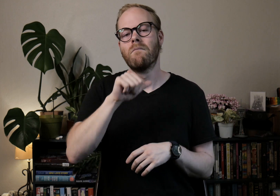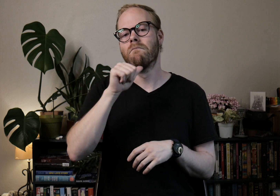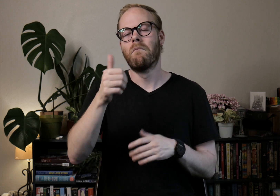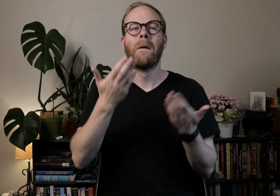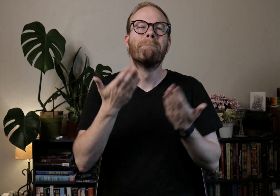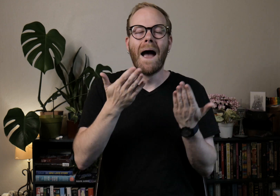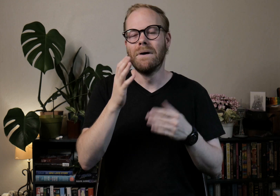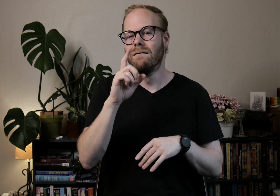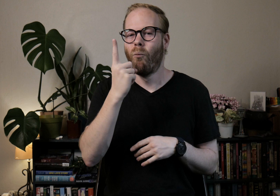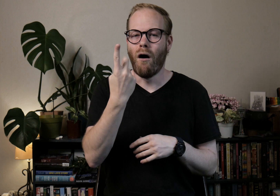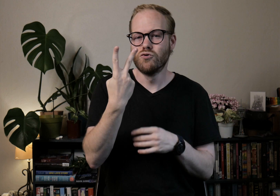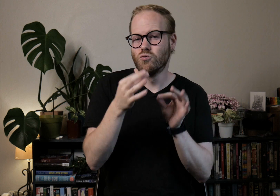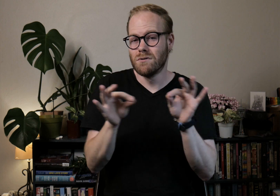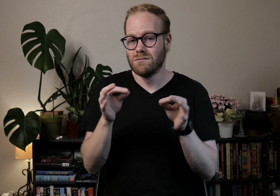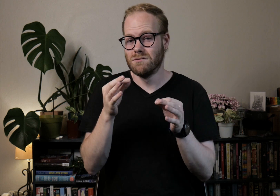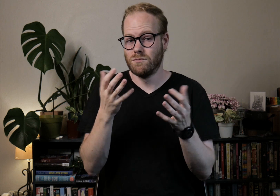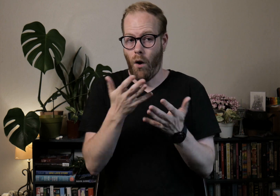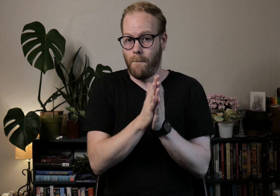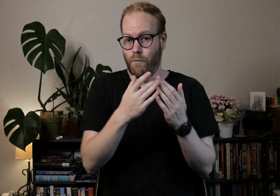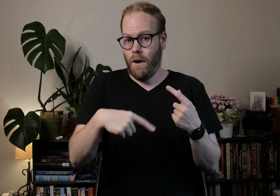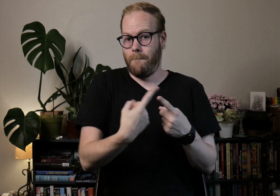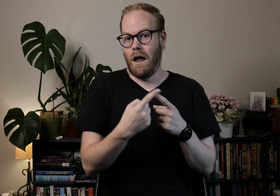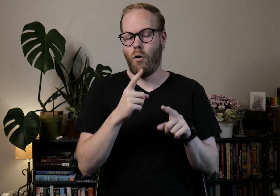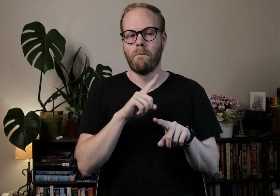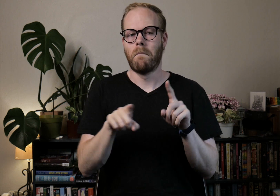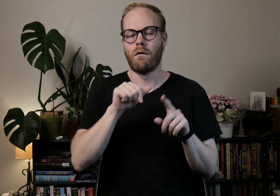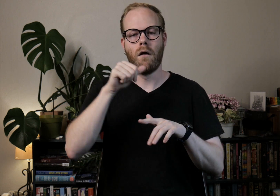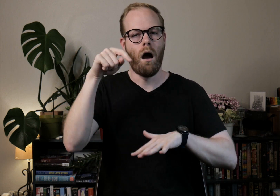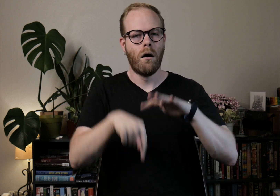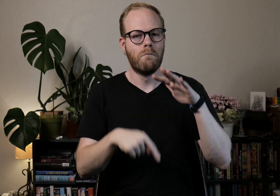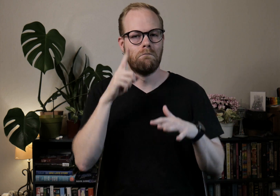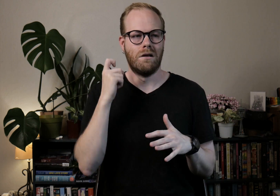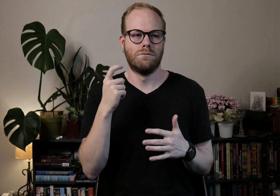Maybe one, two sentences of what the book's about, but not in-depth, because...